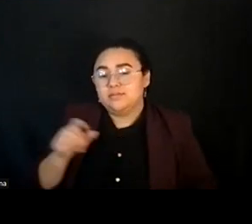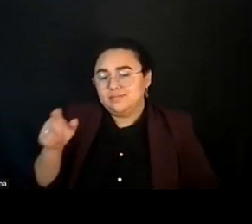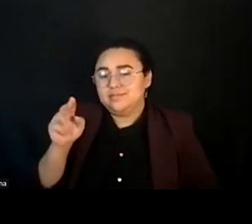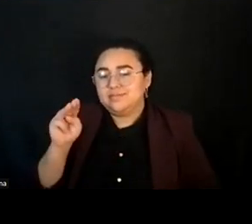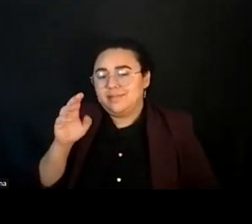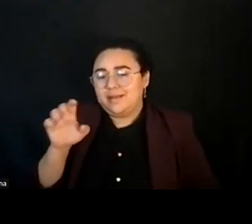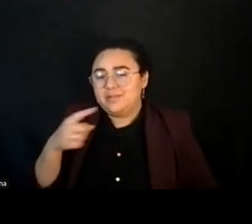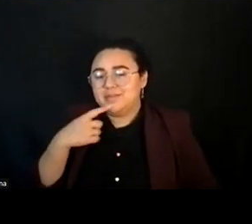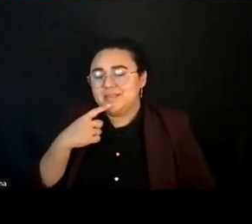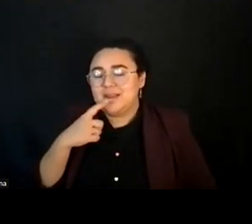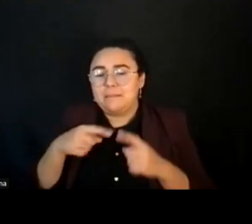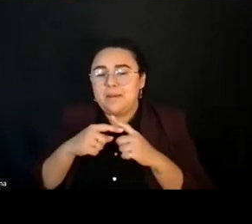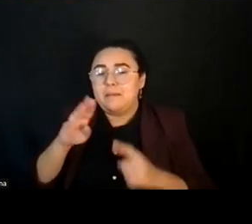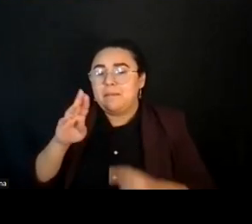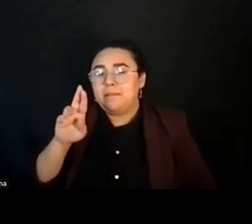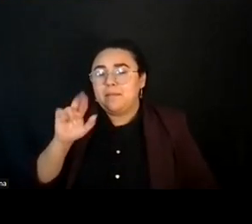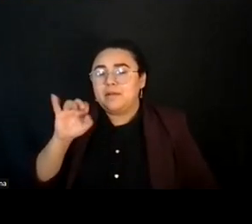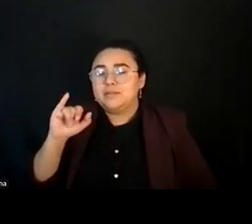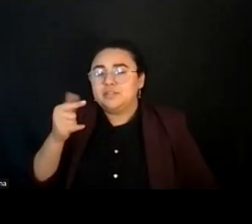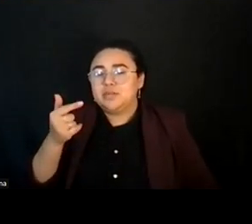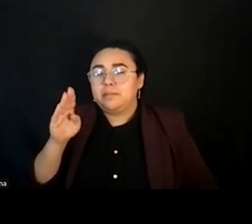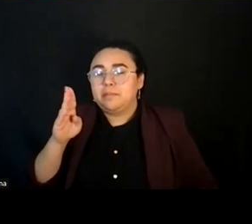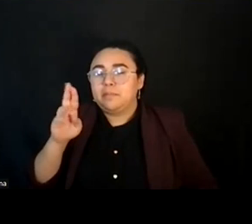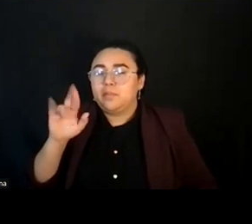of bridging how do we connect with people who look different, who think different , maybe go to a different church.